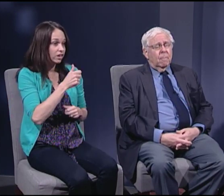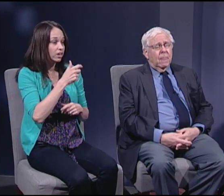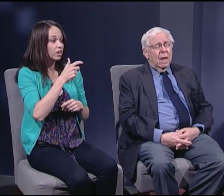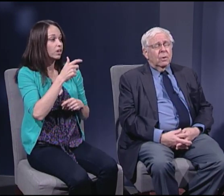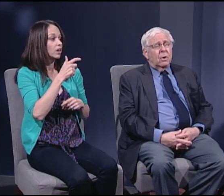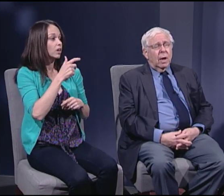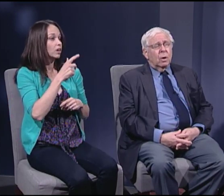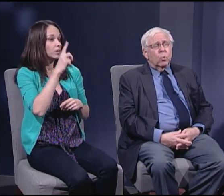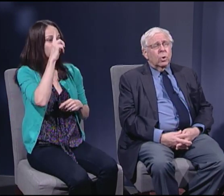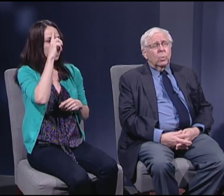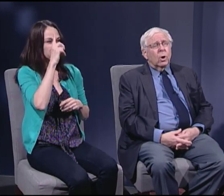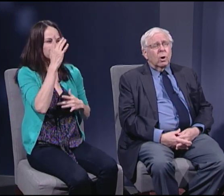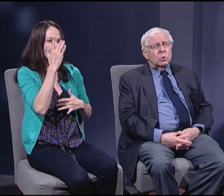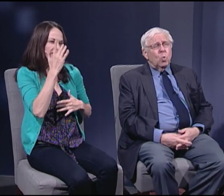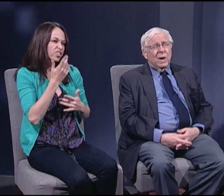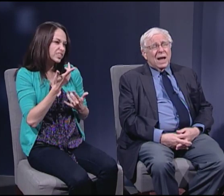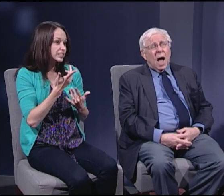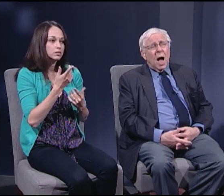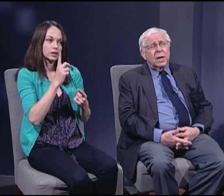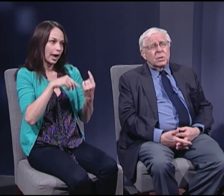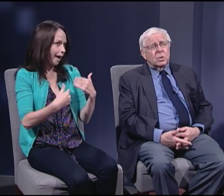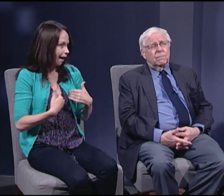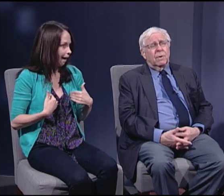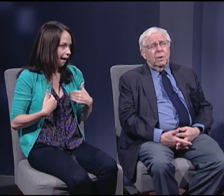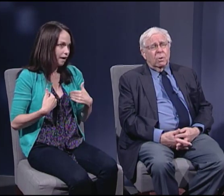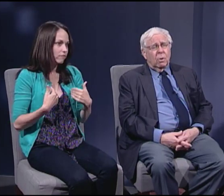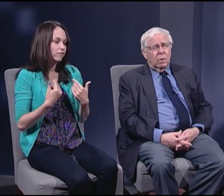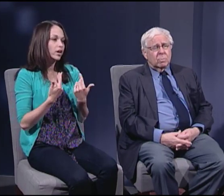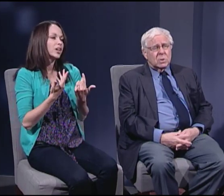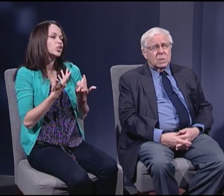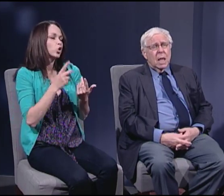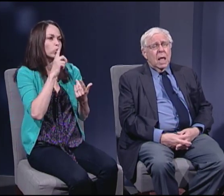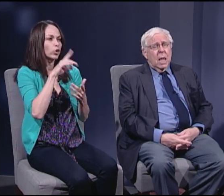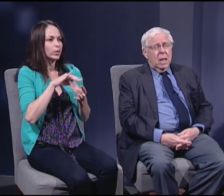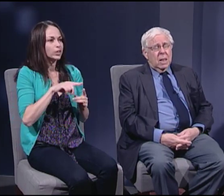and the like, with regard to what kinds of firearms